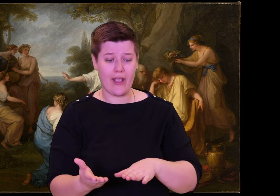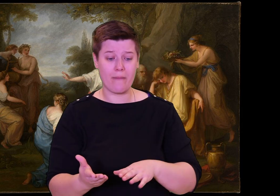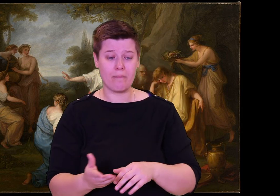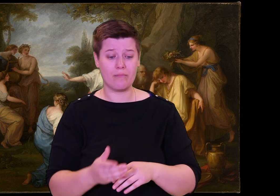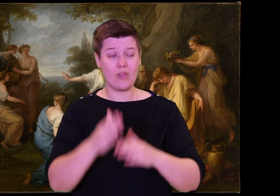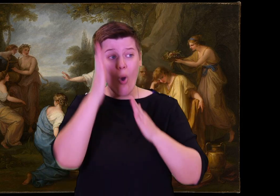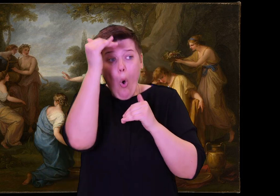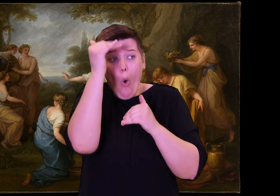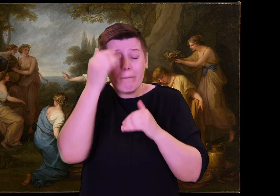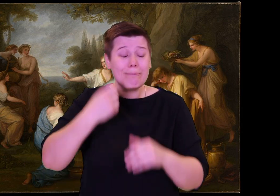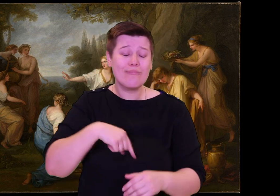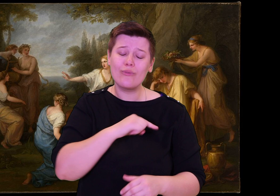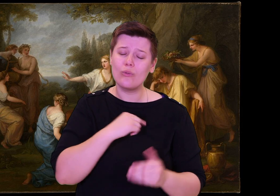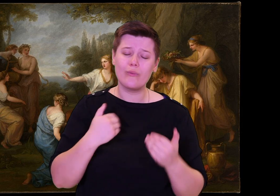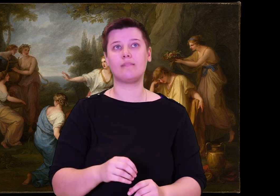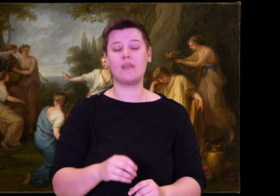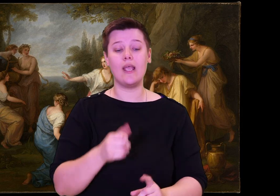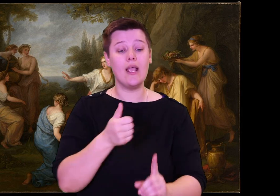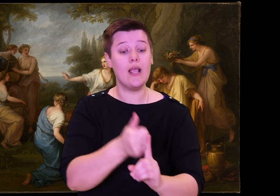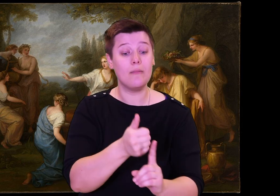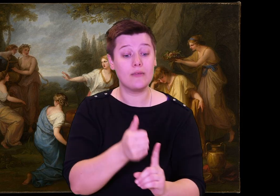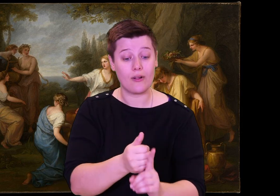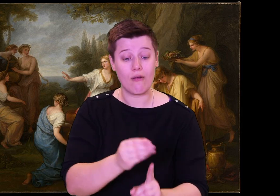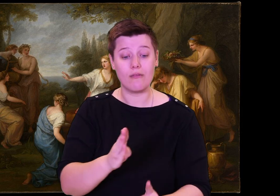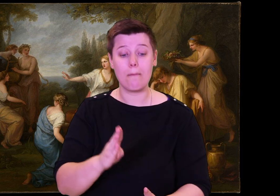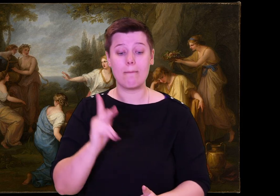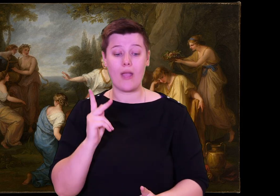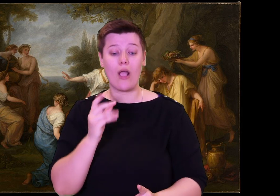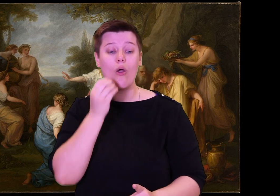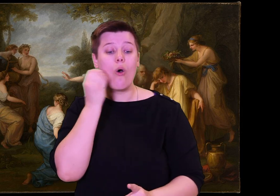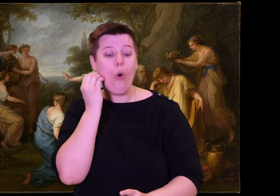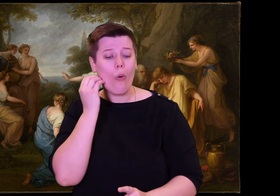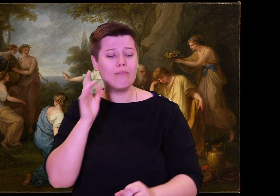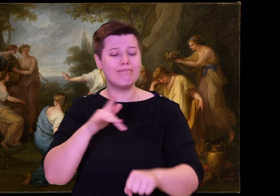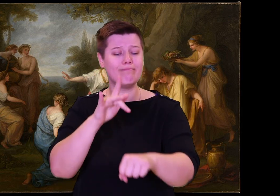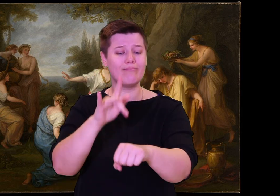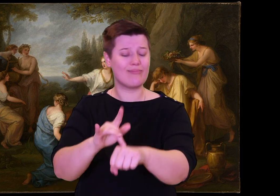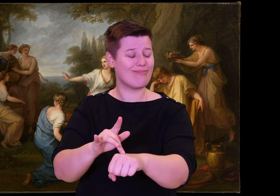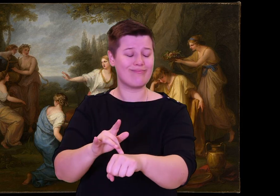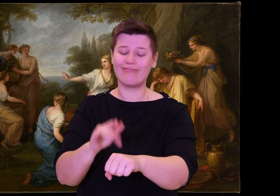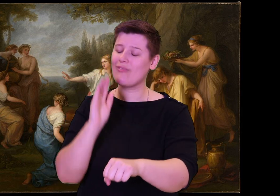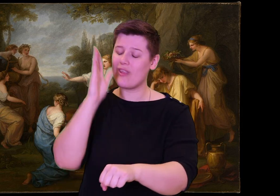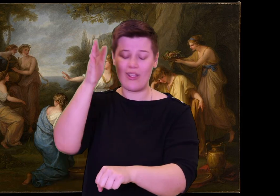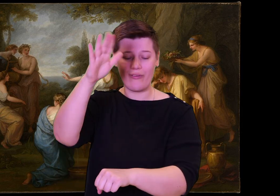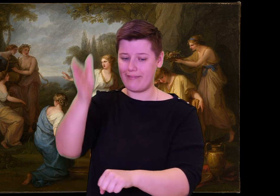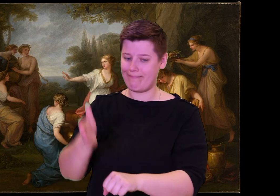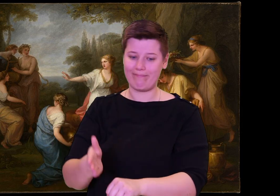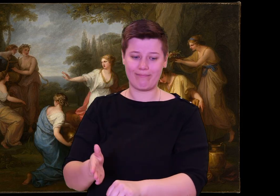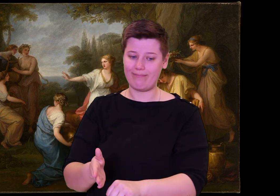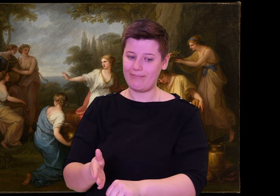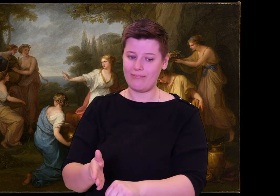But come now, tell me this and tell the truth. Who are you? From what city, and